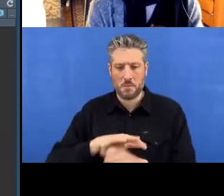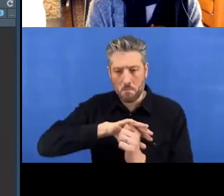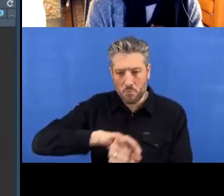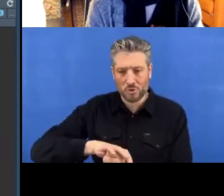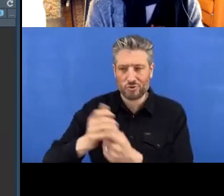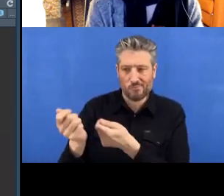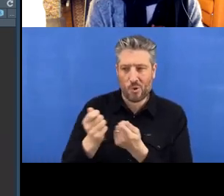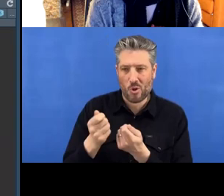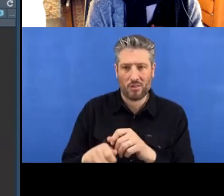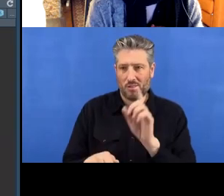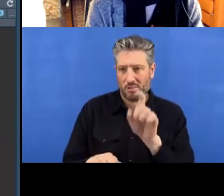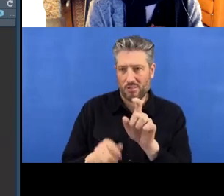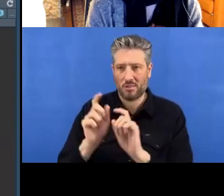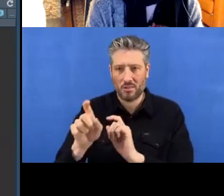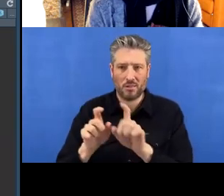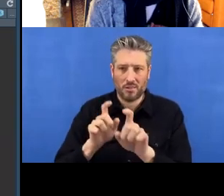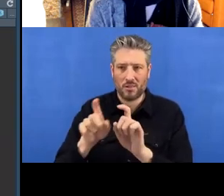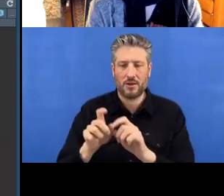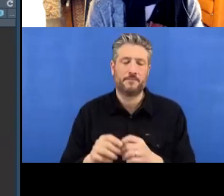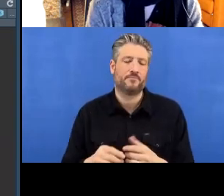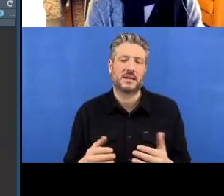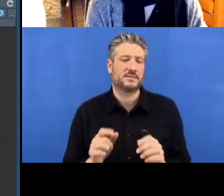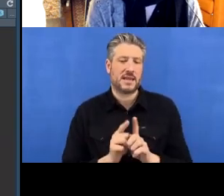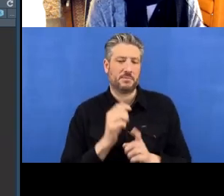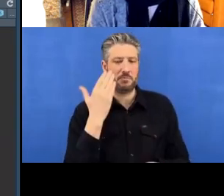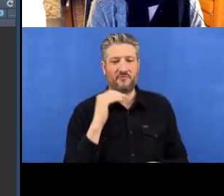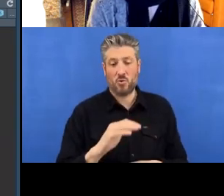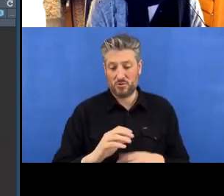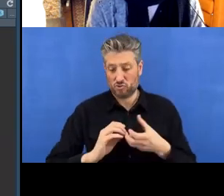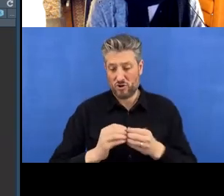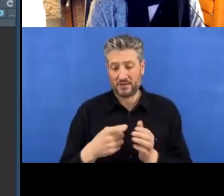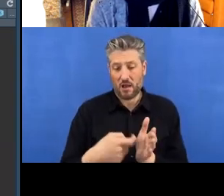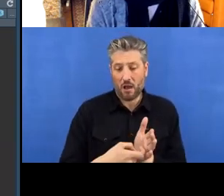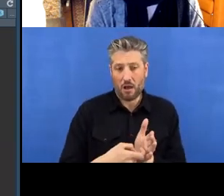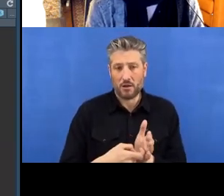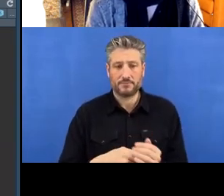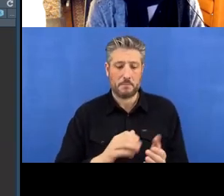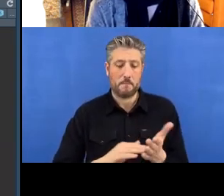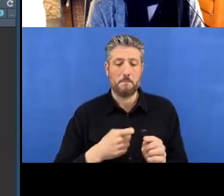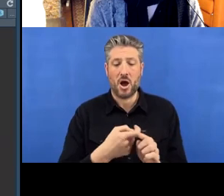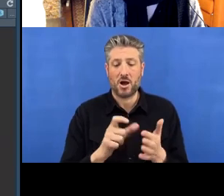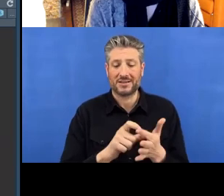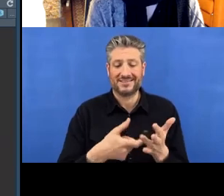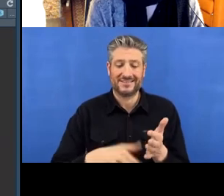I don't know, let's make an R Markdown this time. I’m not going to give it good titles,